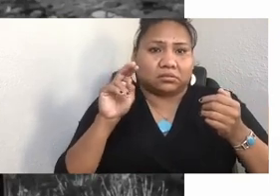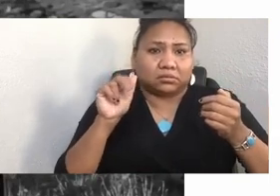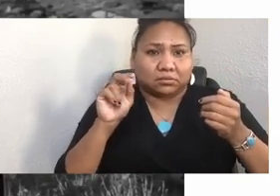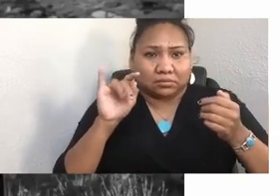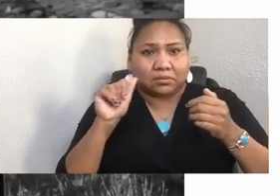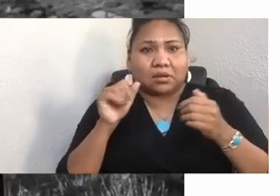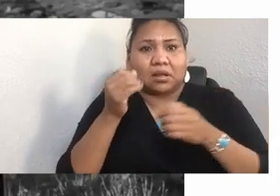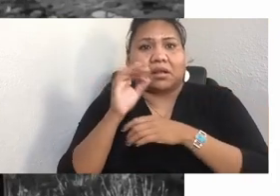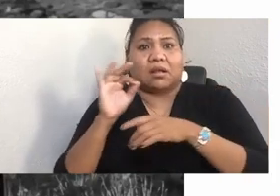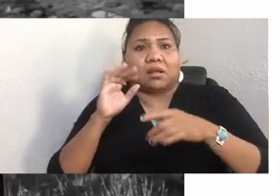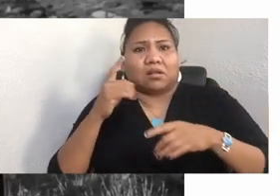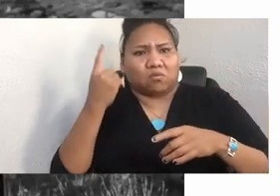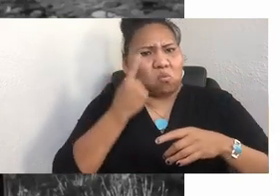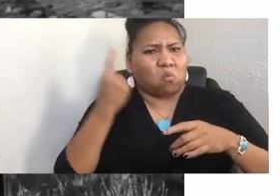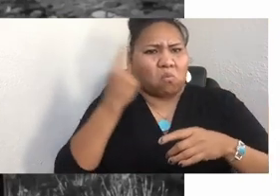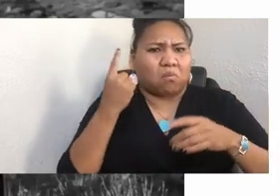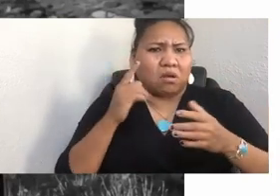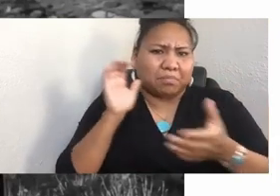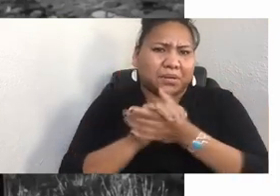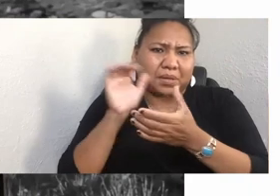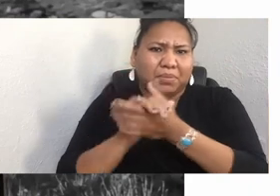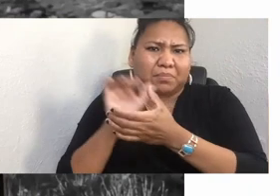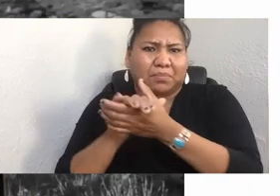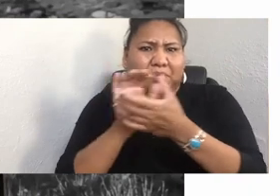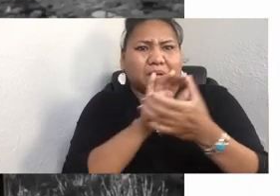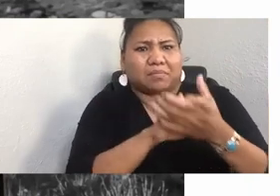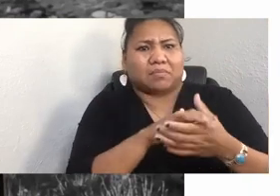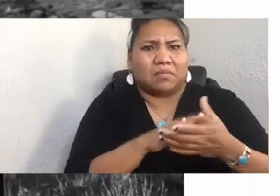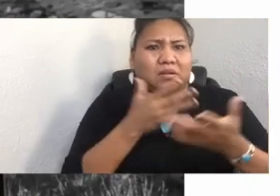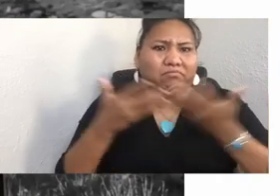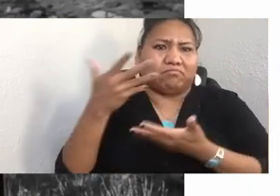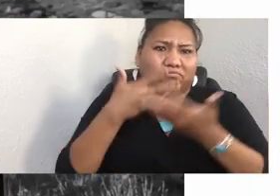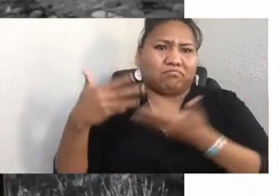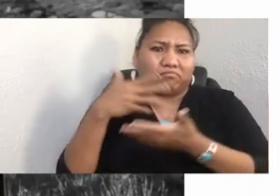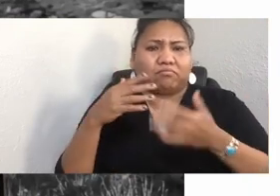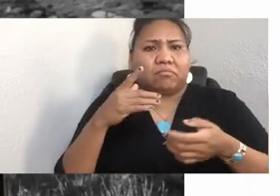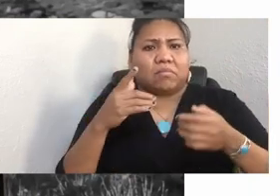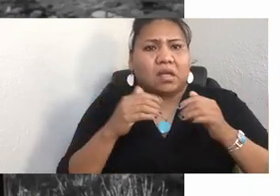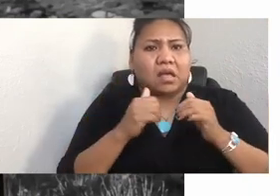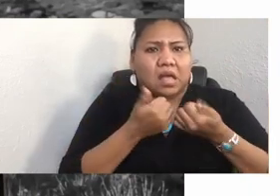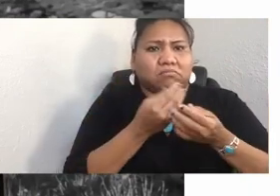new people, new influences, new ways to solve problems. Ryan Redcorn explained to me how culture